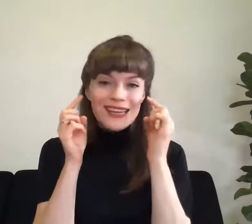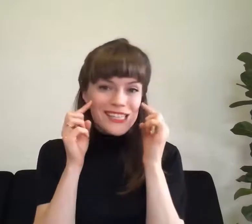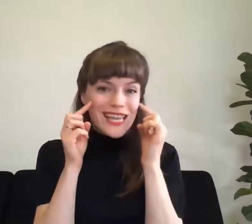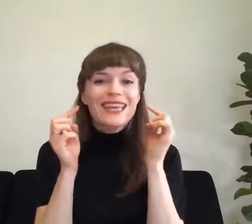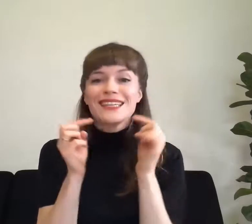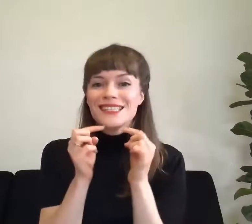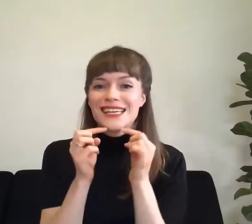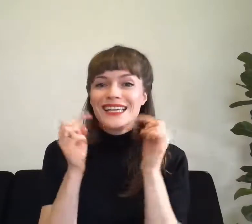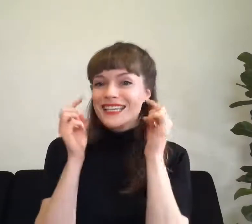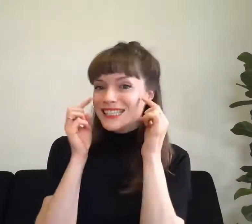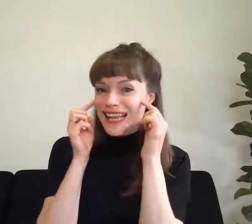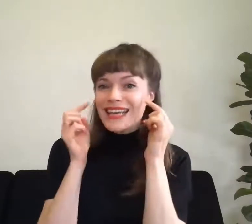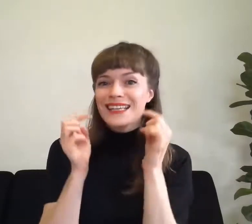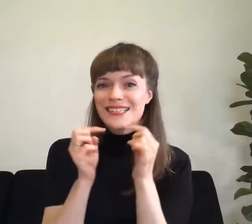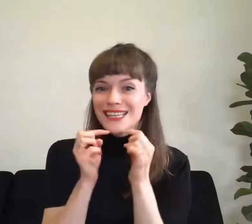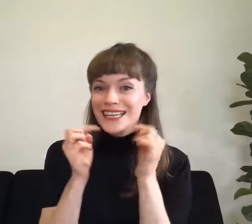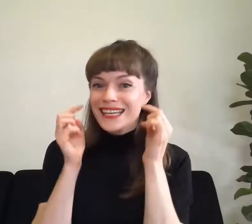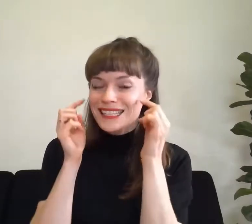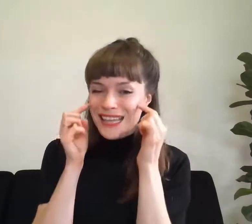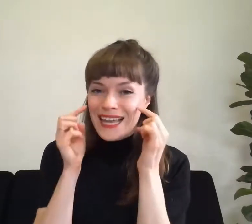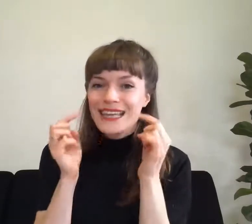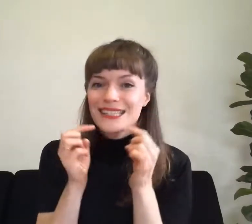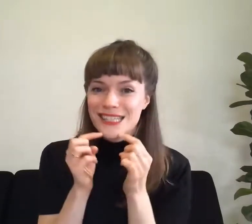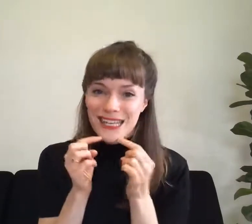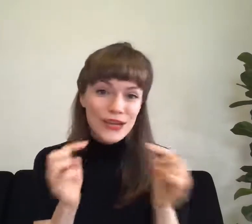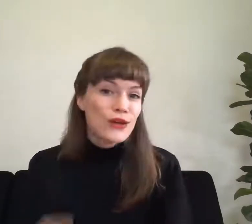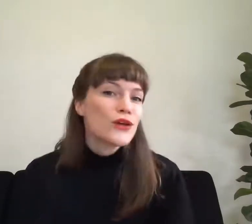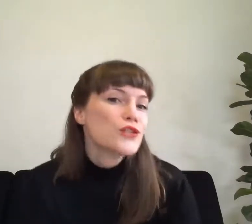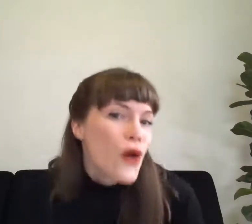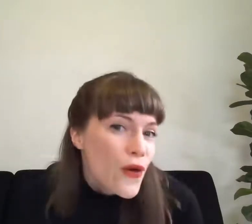cheek chin, cheek chin, cheek chin, toes